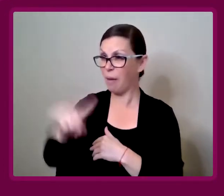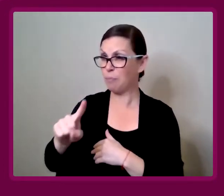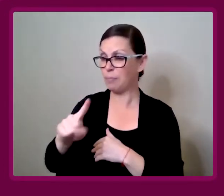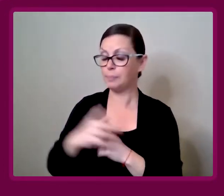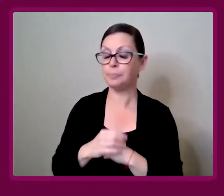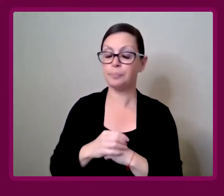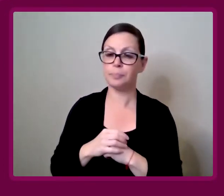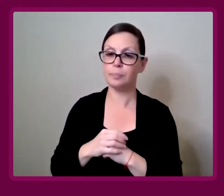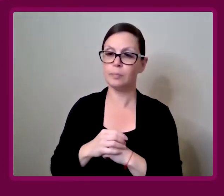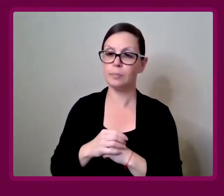just for them.